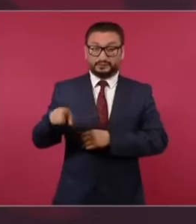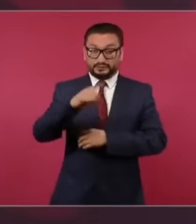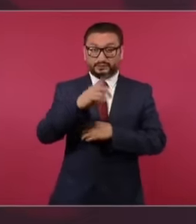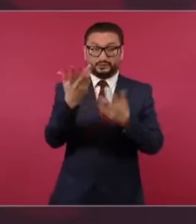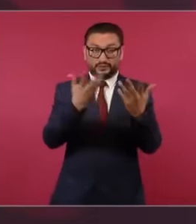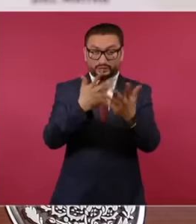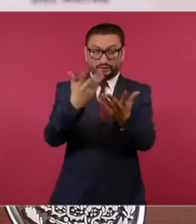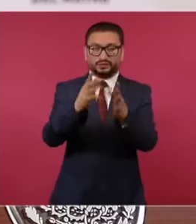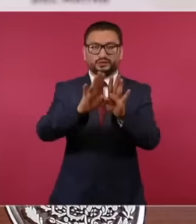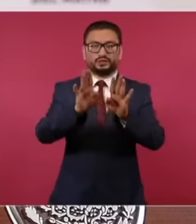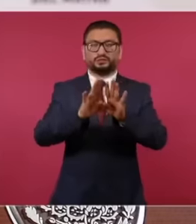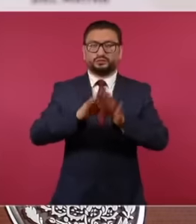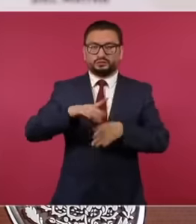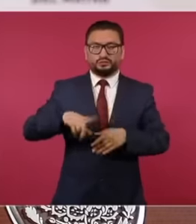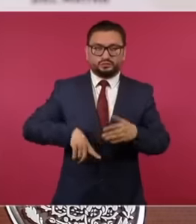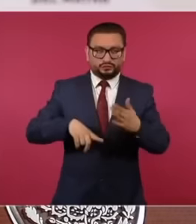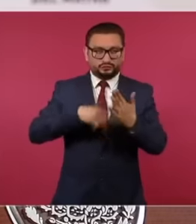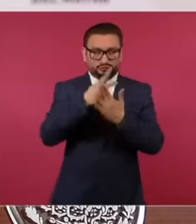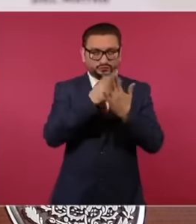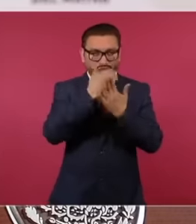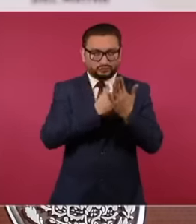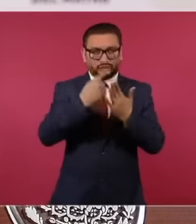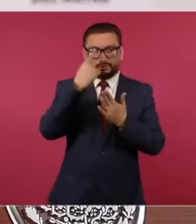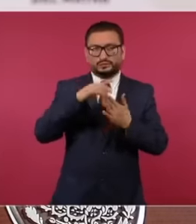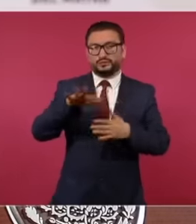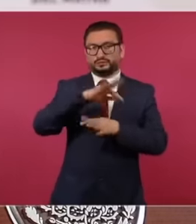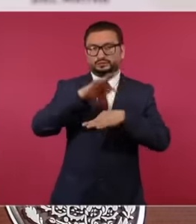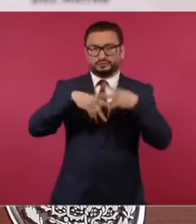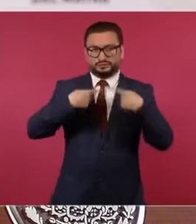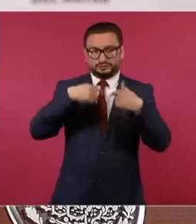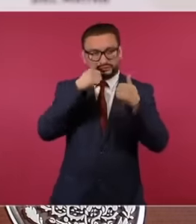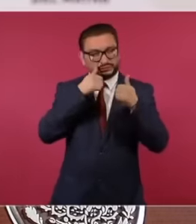policy of attention to the causes of immigration.